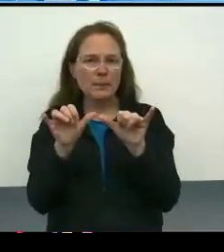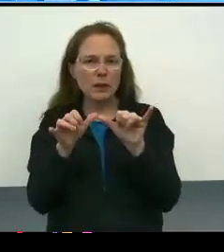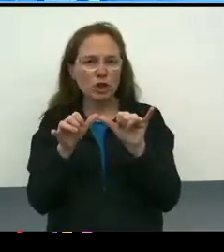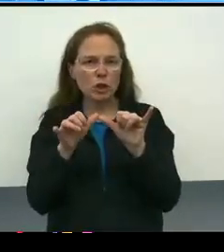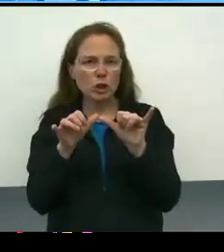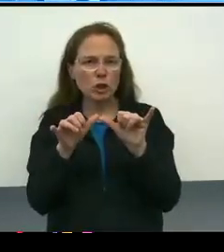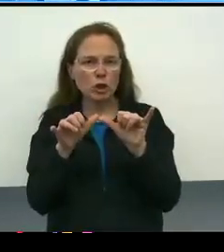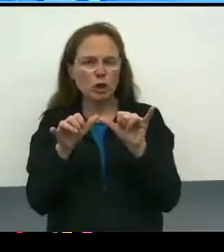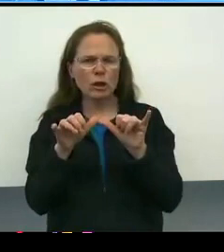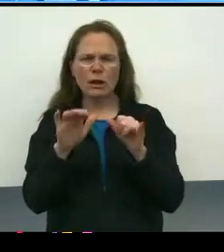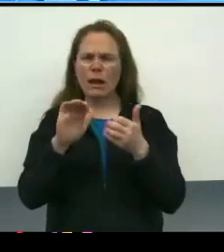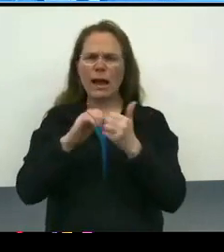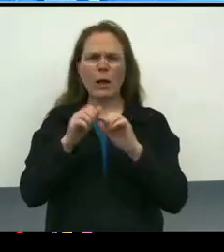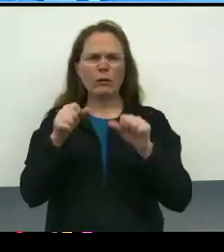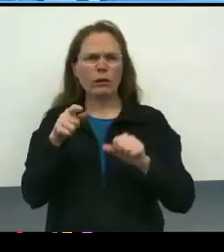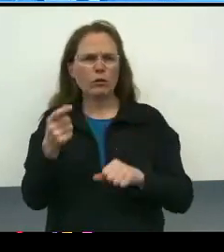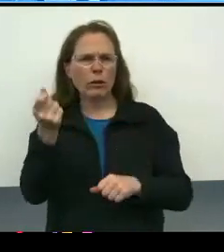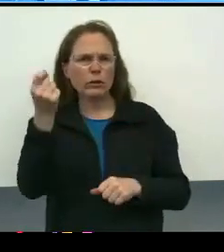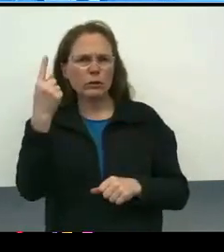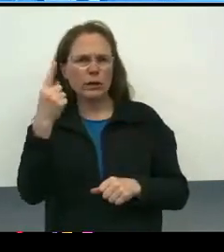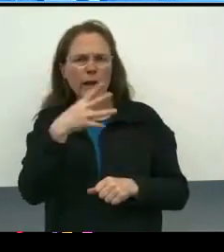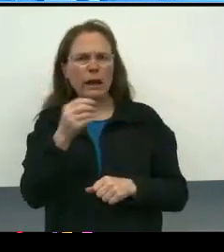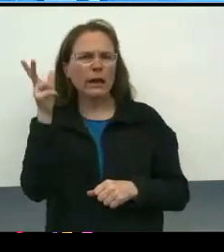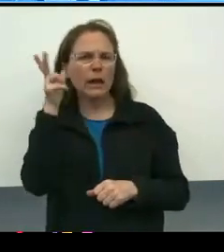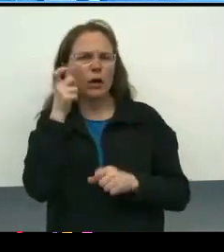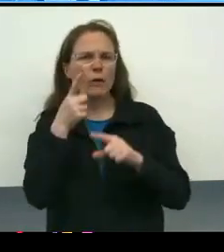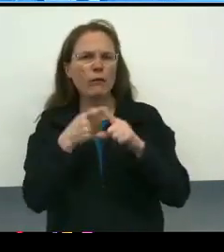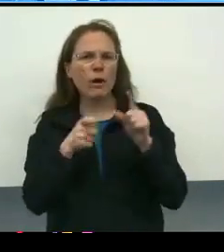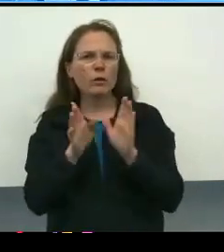To understand and hear from the broad community.